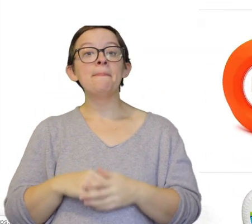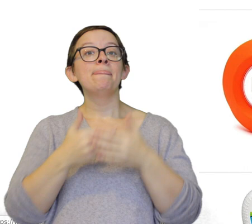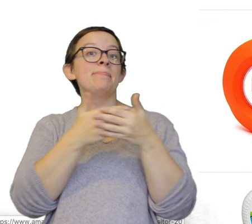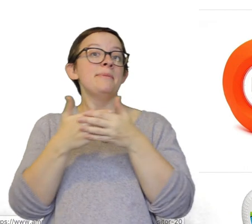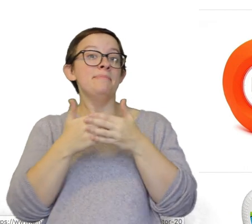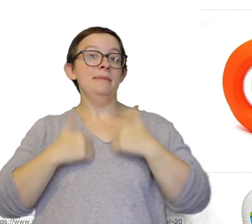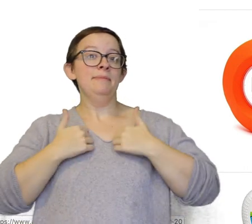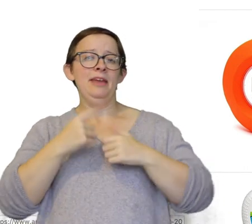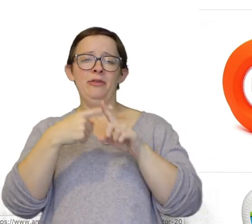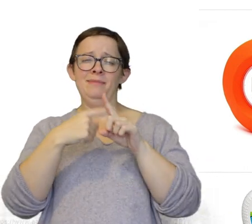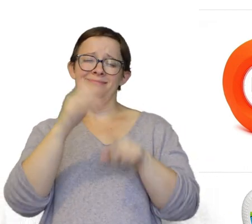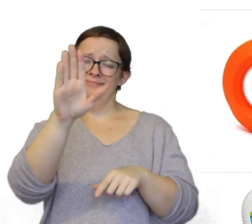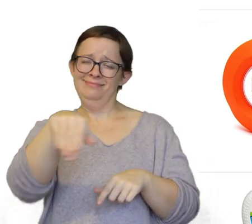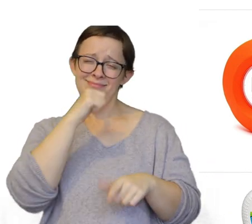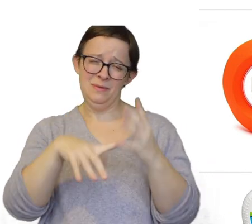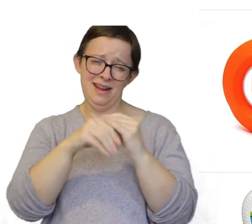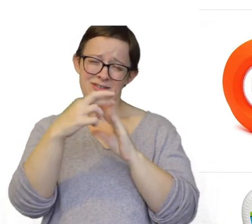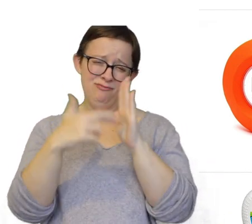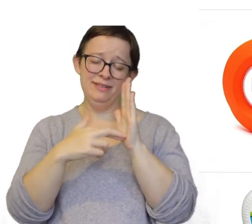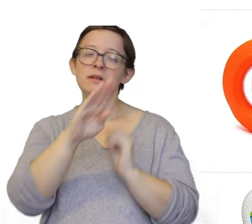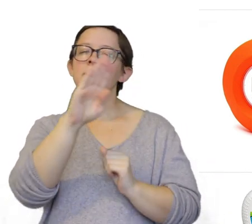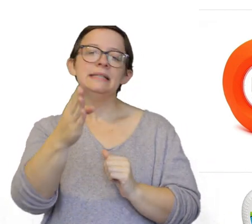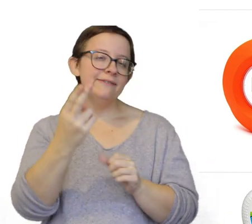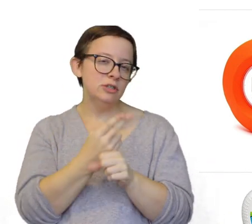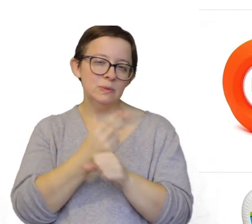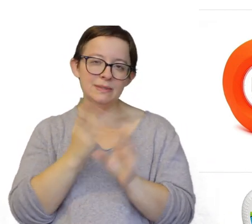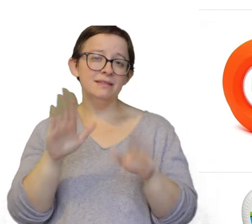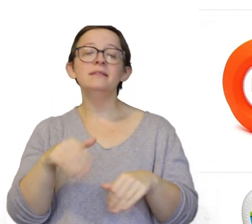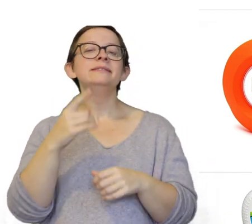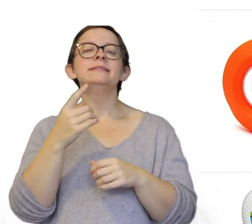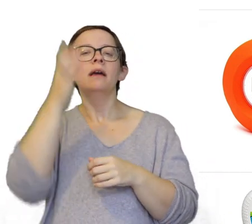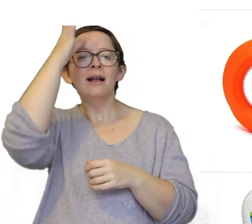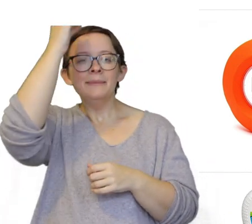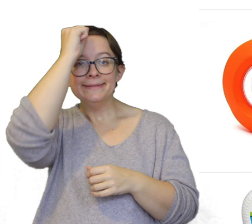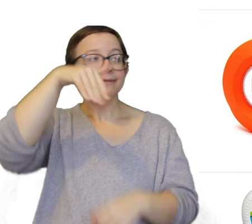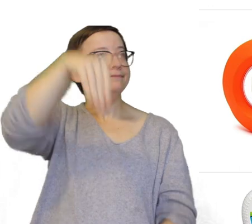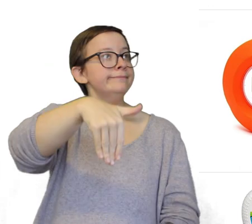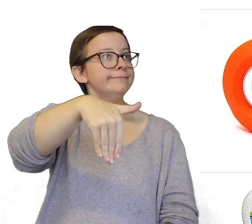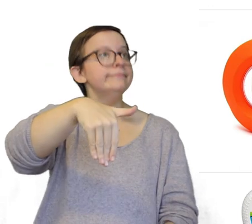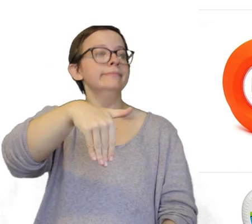Baby bath thermometer. Oh, don't put it on your registry. You're not gonna end up needing to use it. Just use your common sense. Stick your hand in. Believe me,